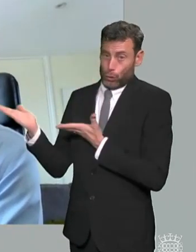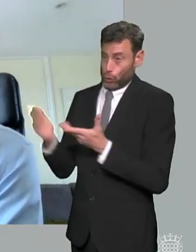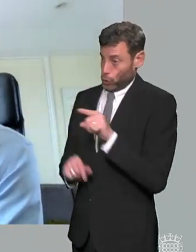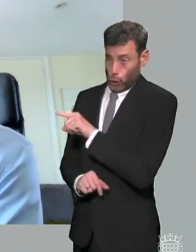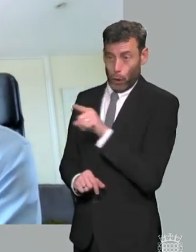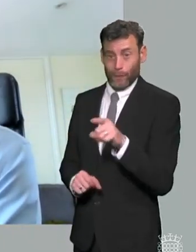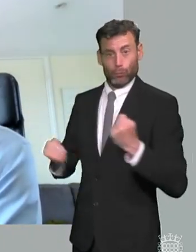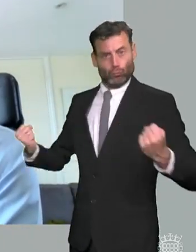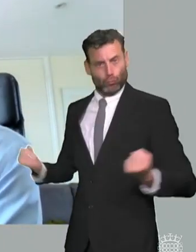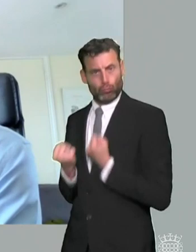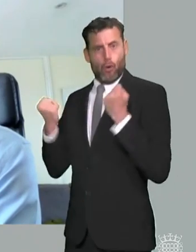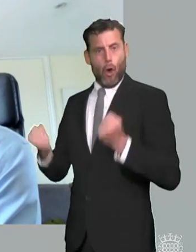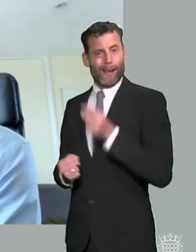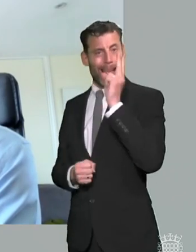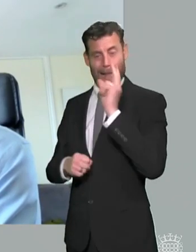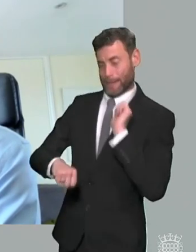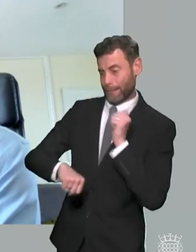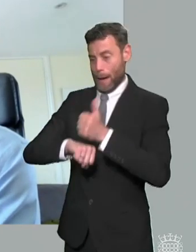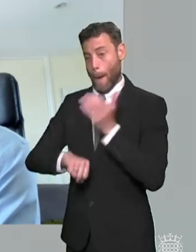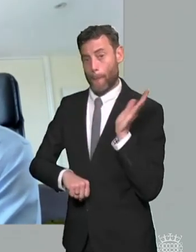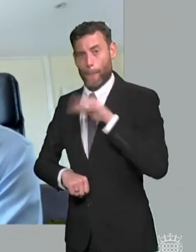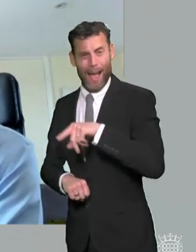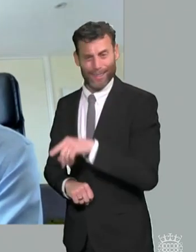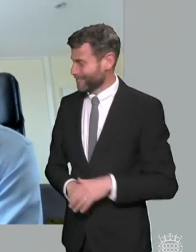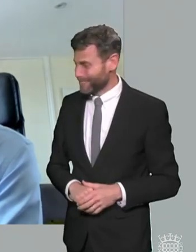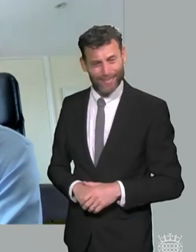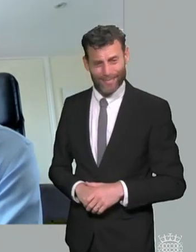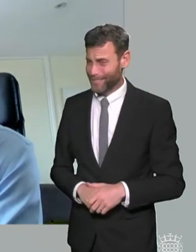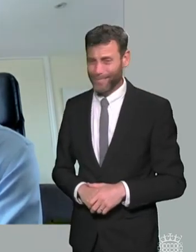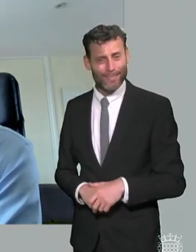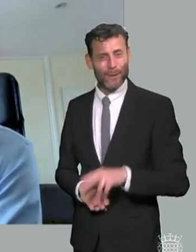particularly community health services we're seeing as to quote one of our members the